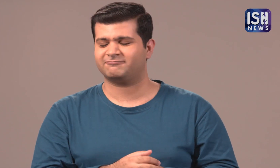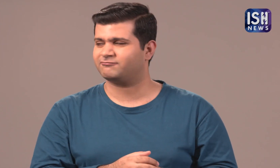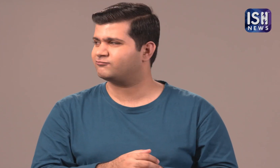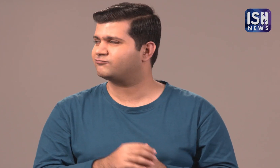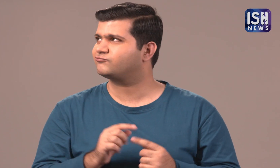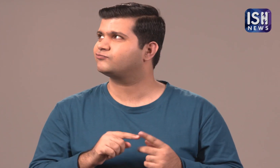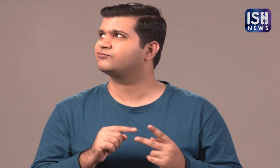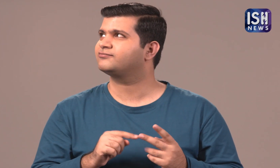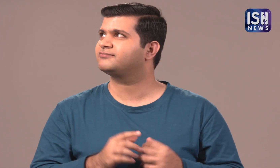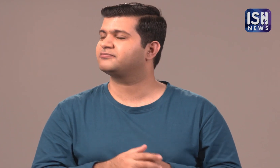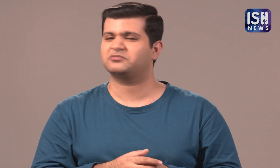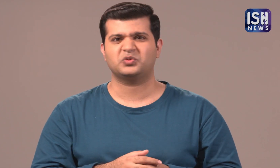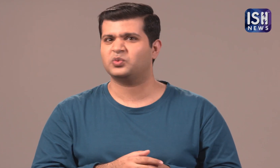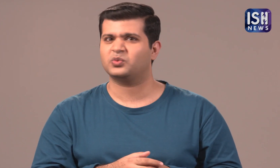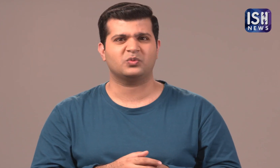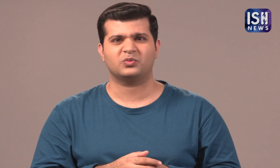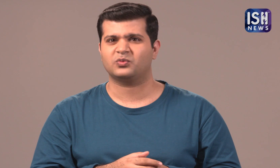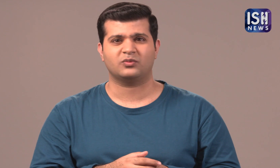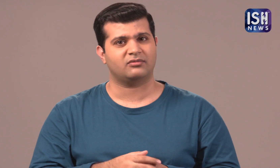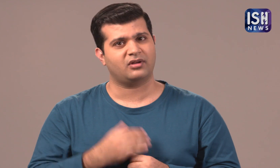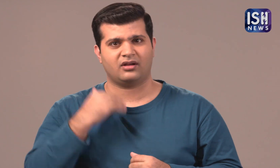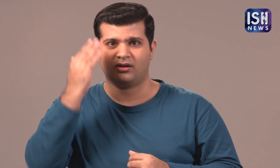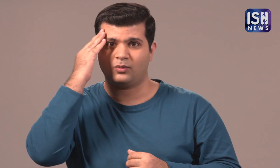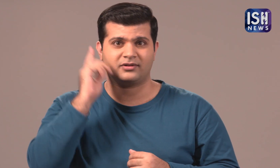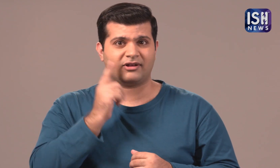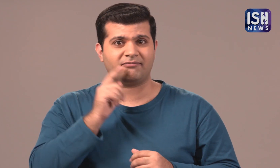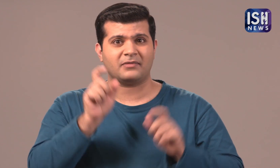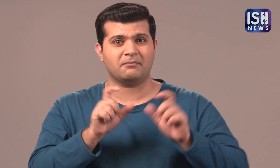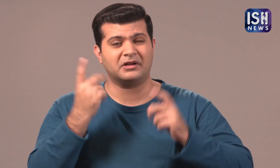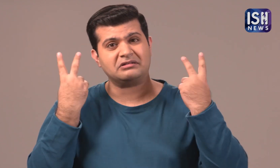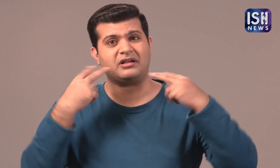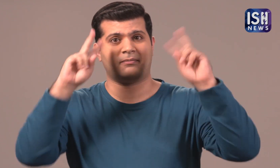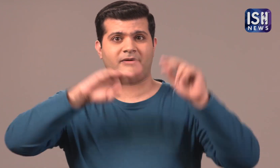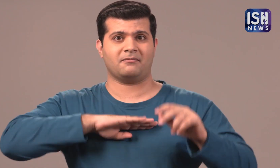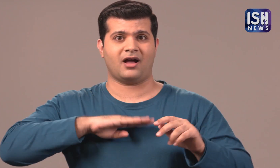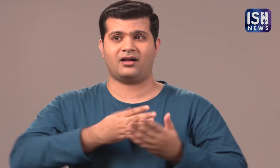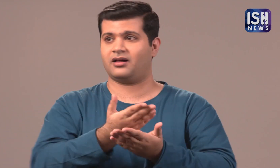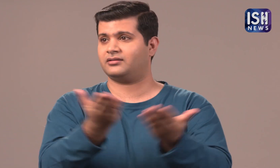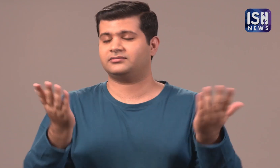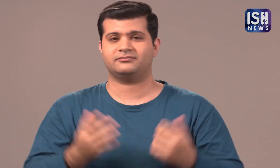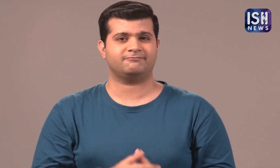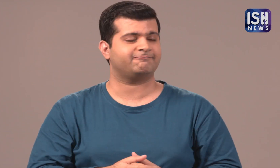Hmmmm but I know that there are so many Deaf people in Maharashtra!